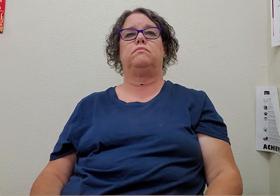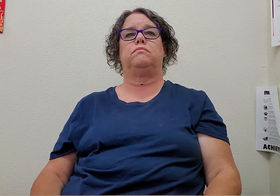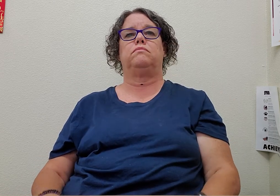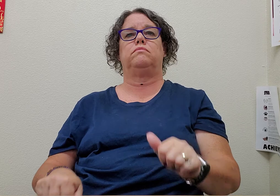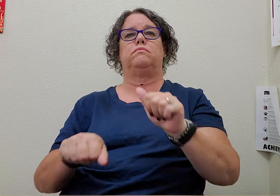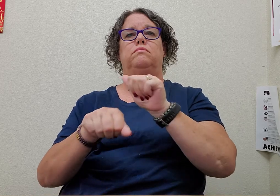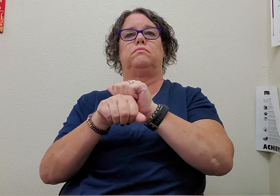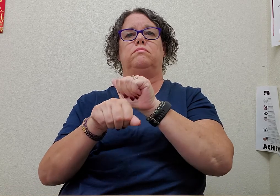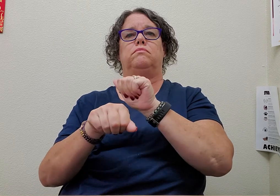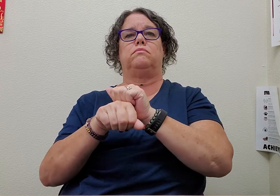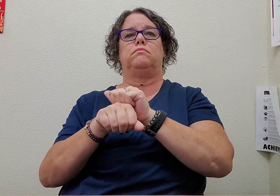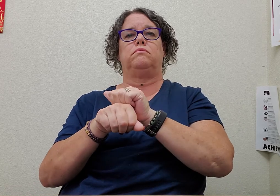work